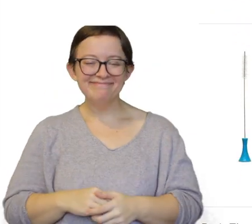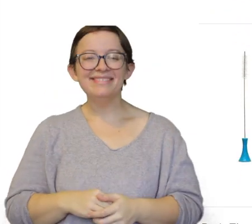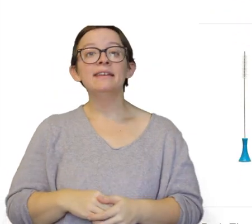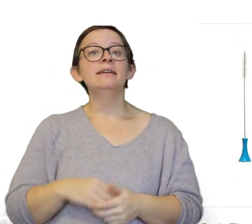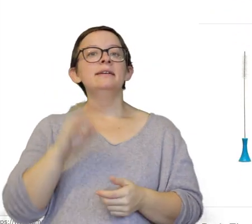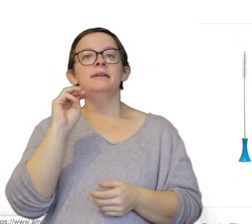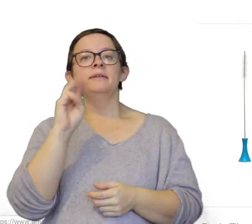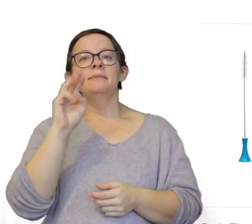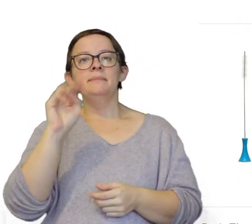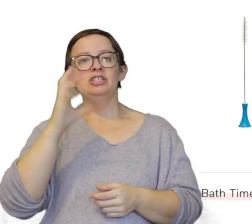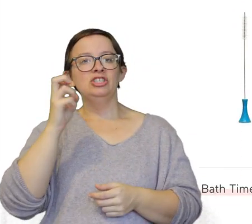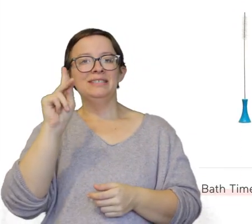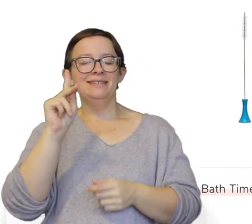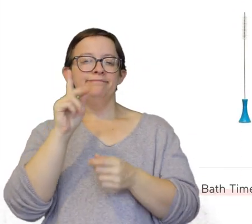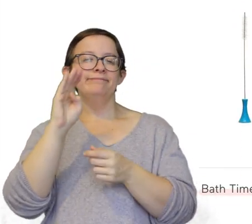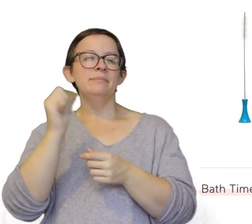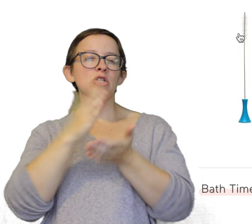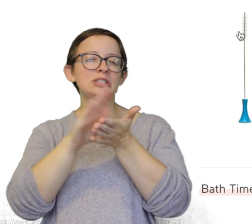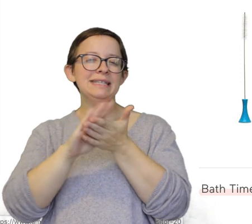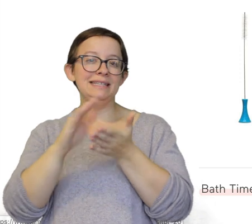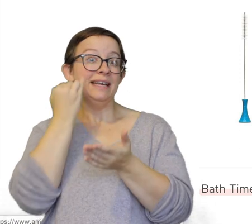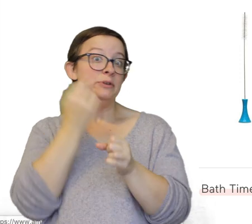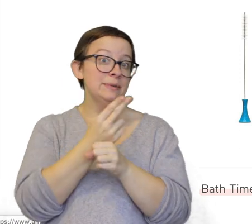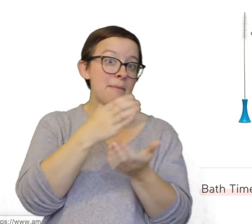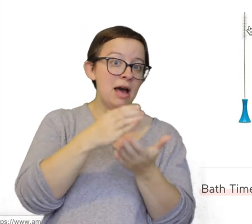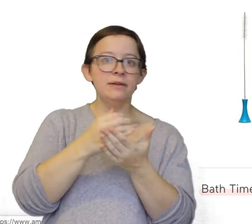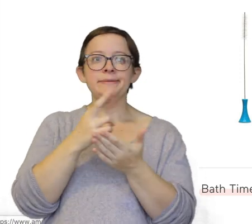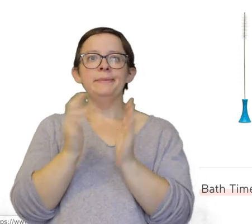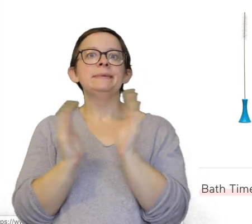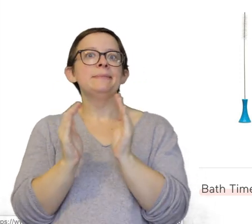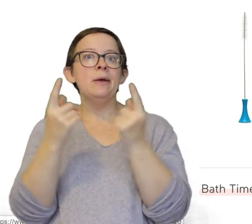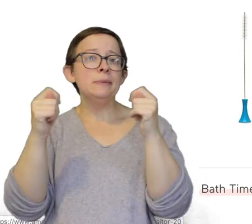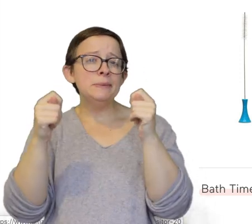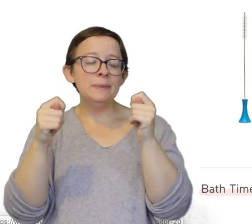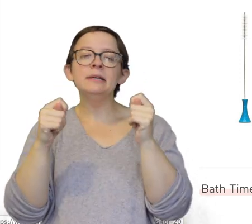Munchkin cleaning brush set. If you use bottles or any sort of small child like toys,